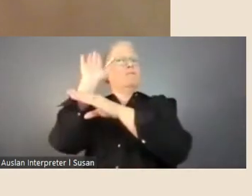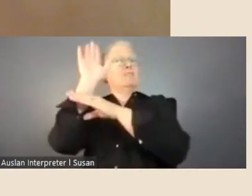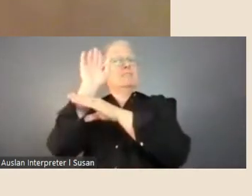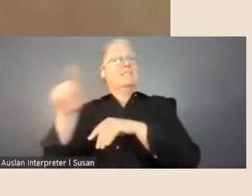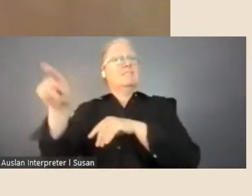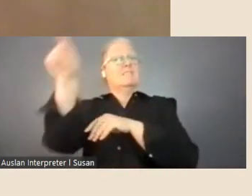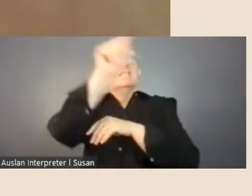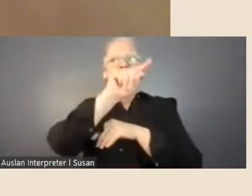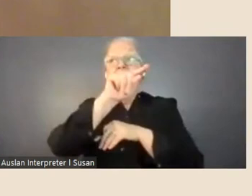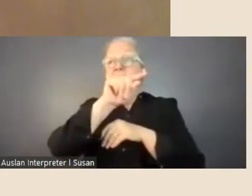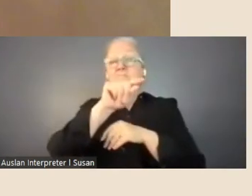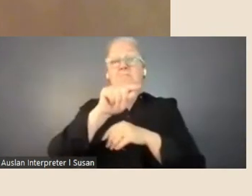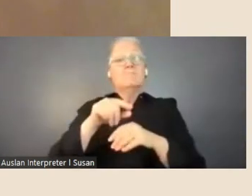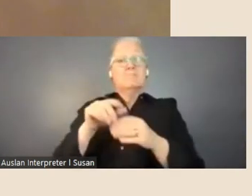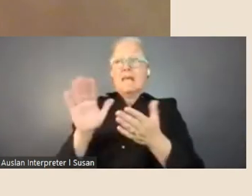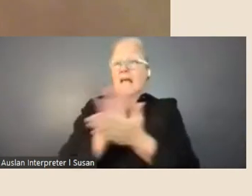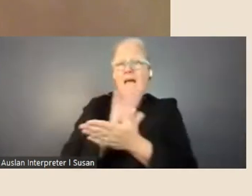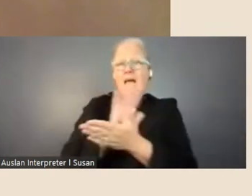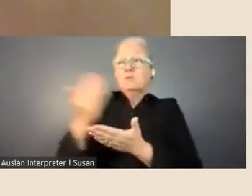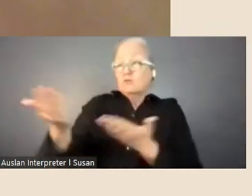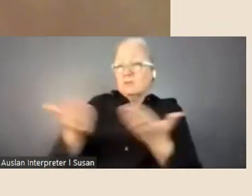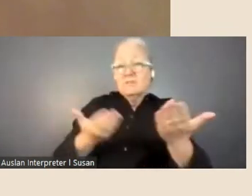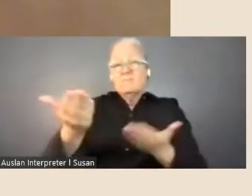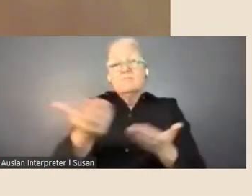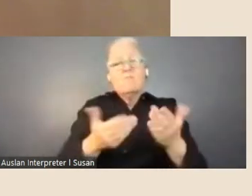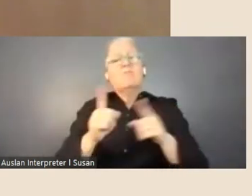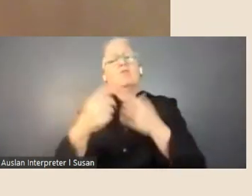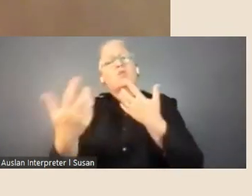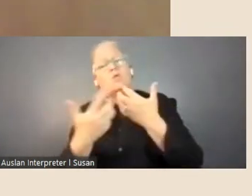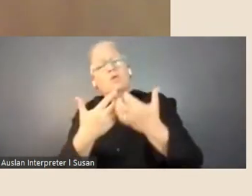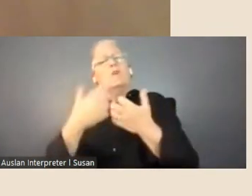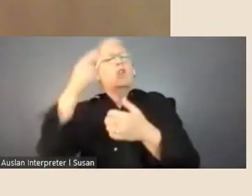to provide me with as much information as they could and they were excited about the project,